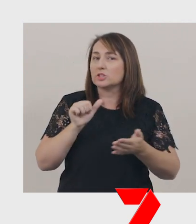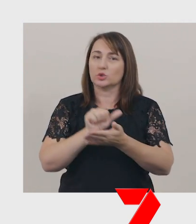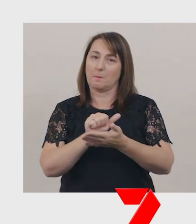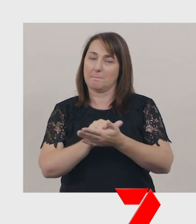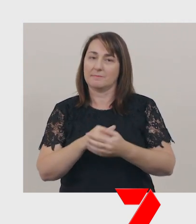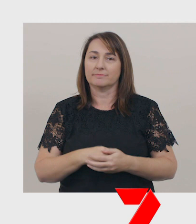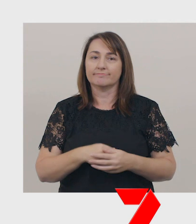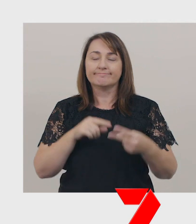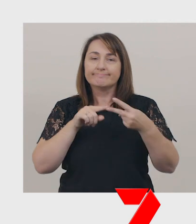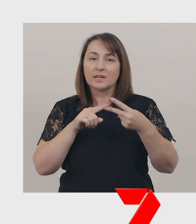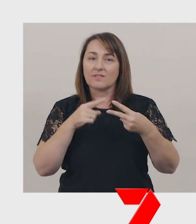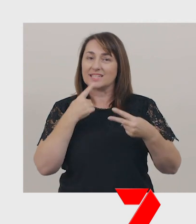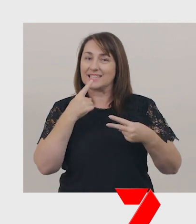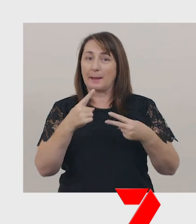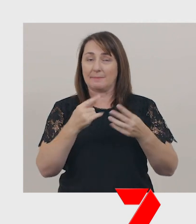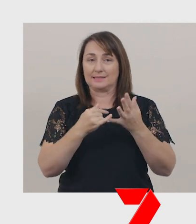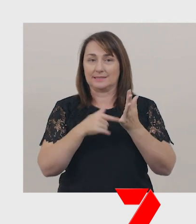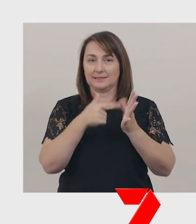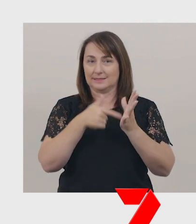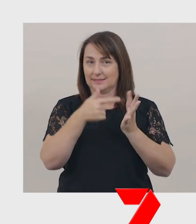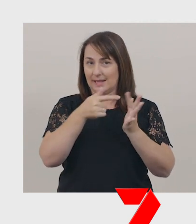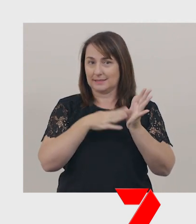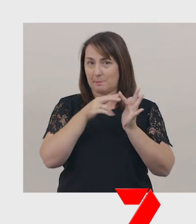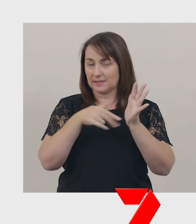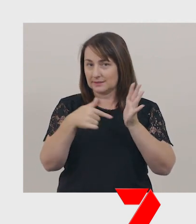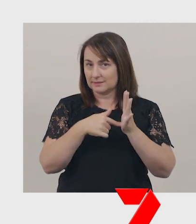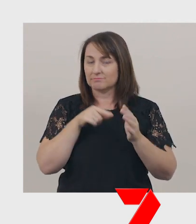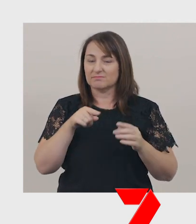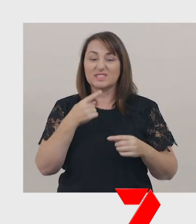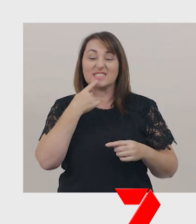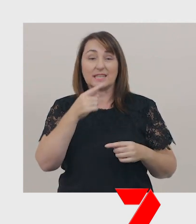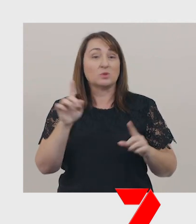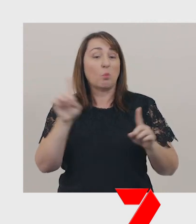There are statements, which simply state what someone's going to do.